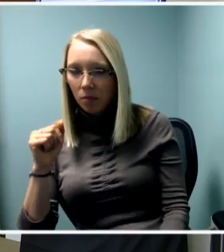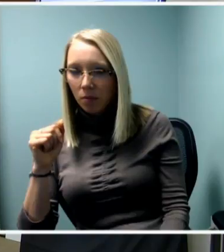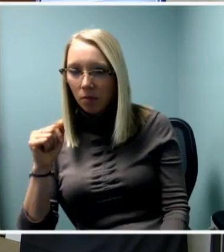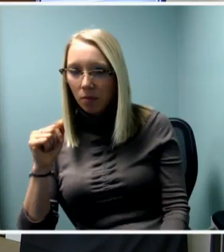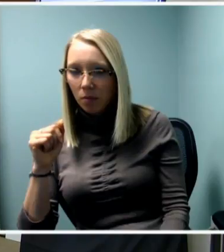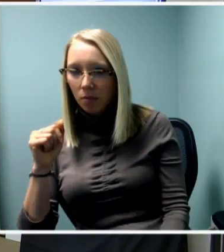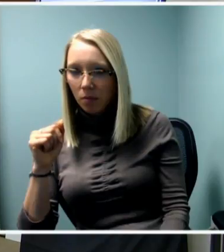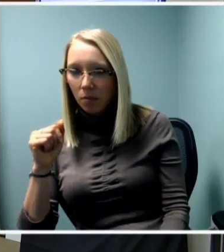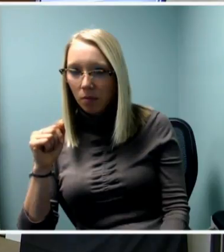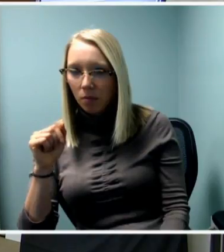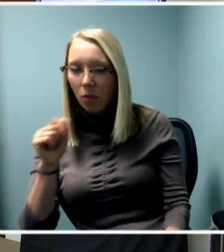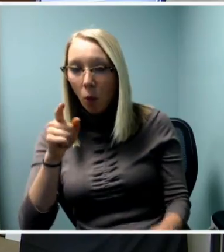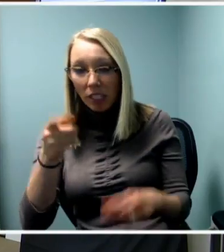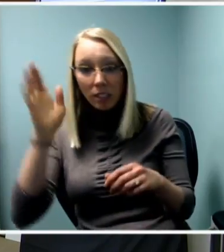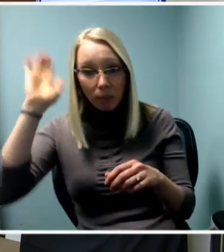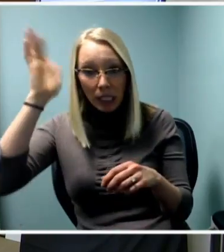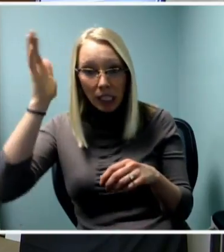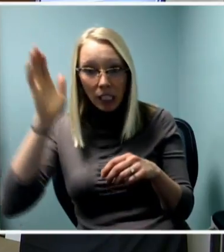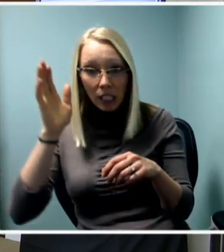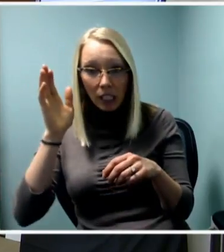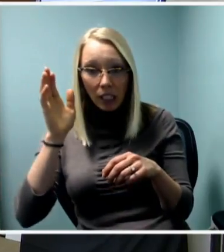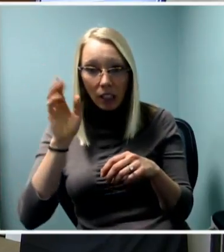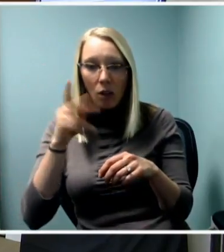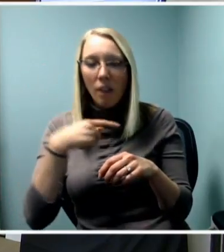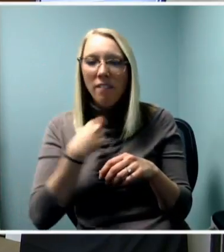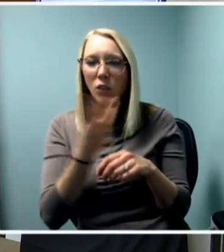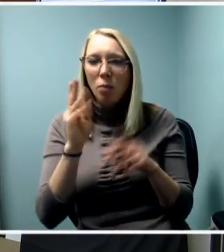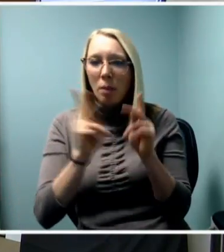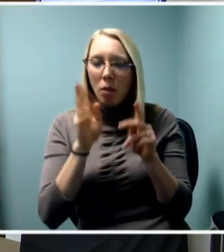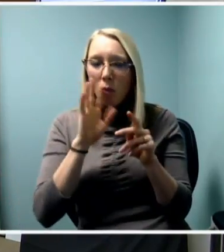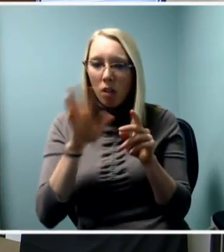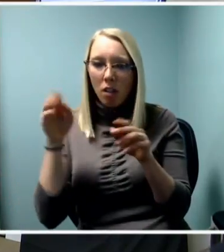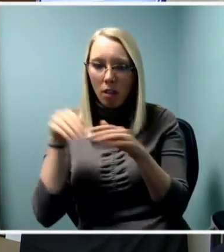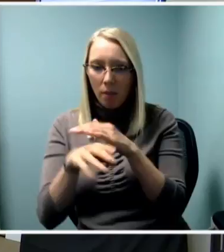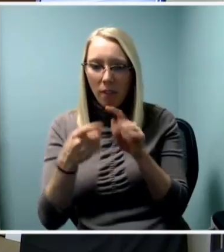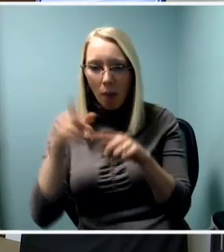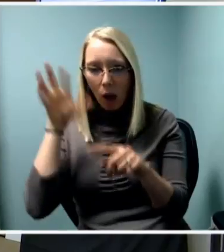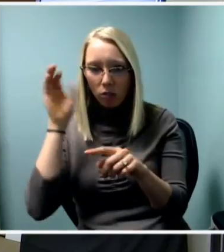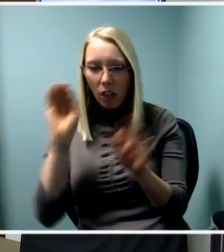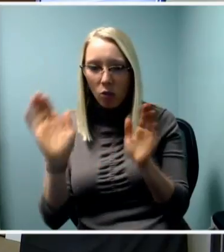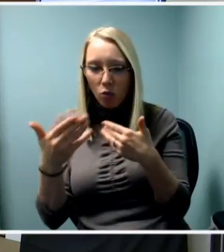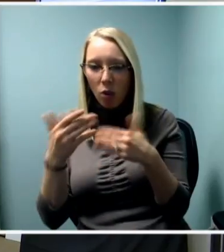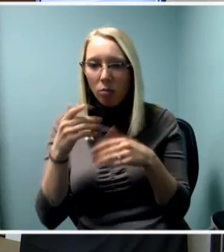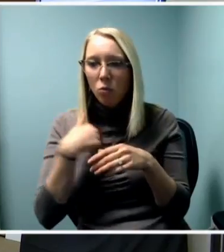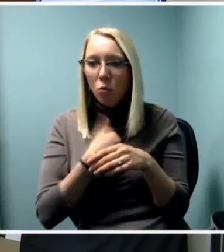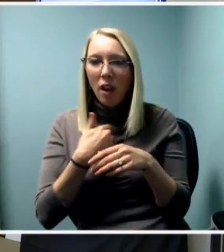So we ended up having three groups total. Two of the groups combined.